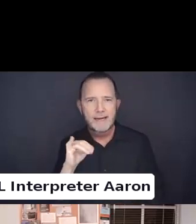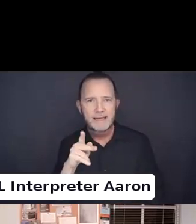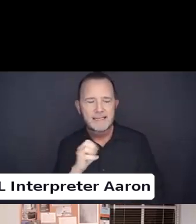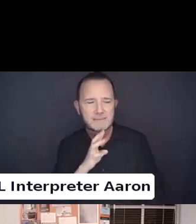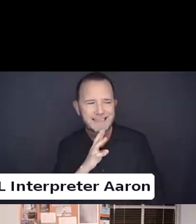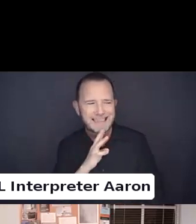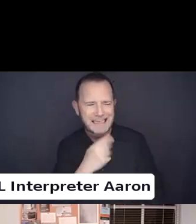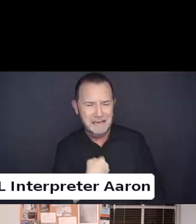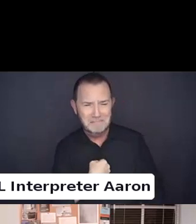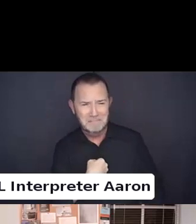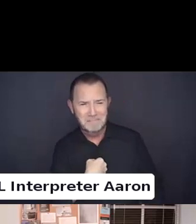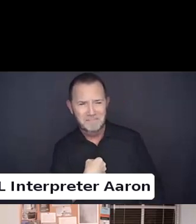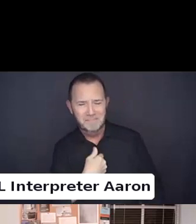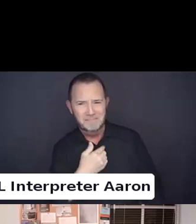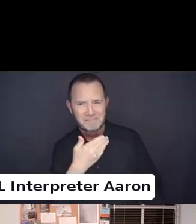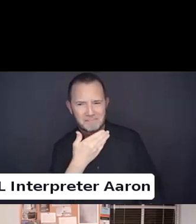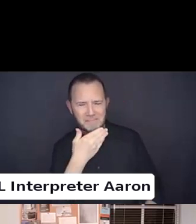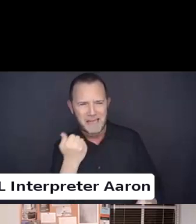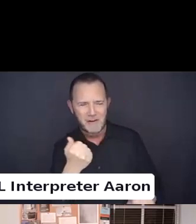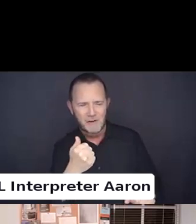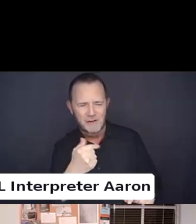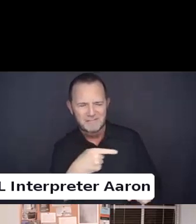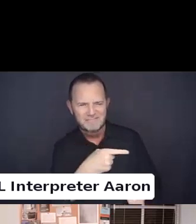Being a non attorney I would not use the right I would do it all personally.